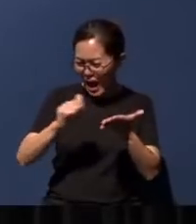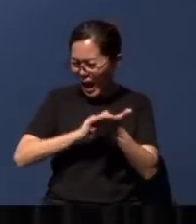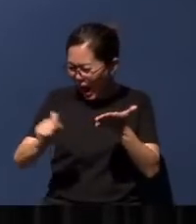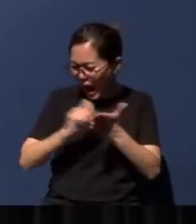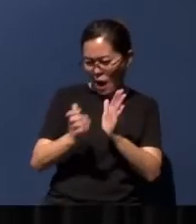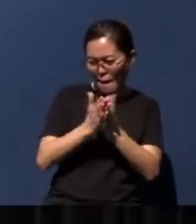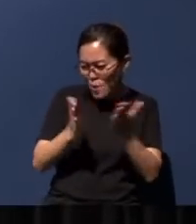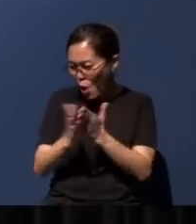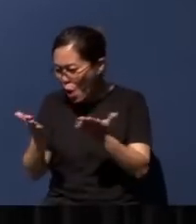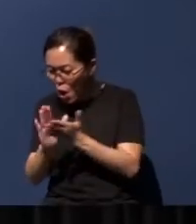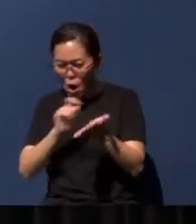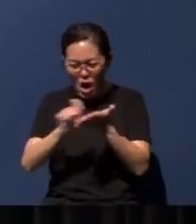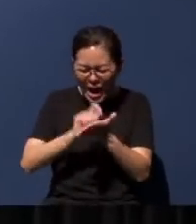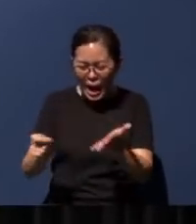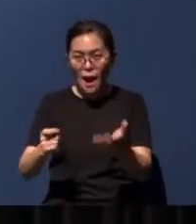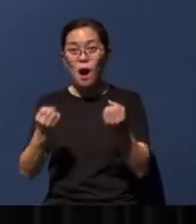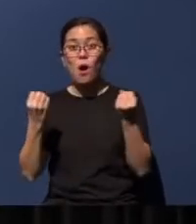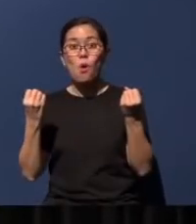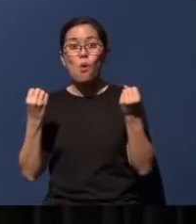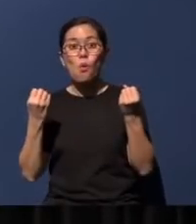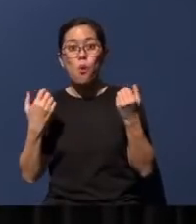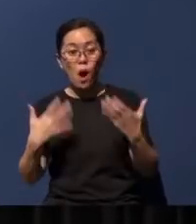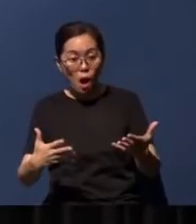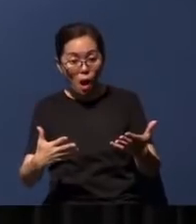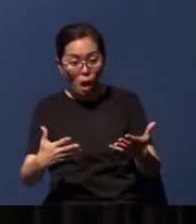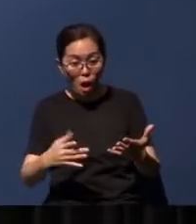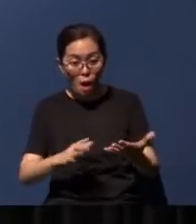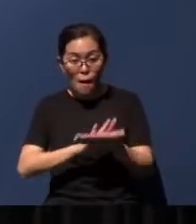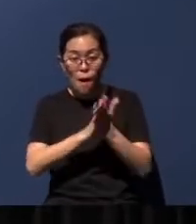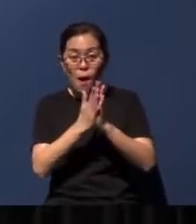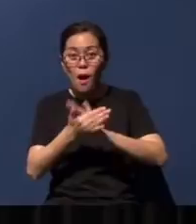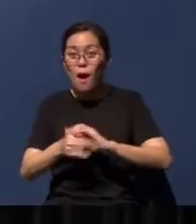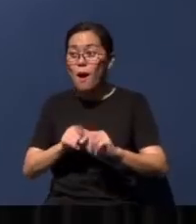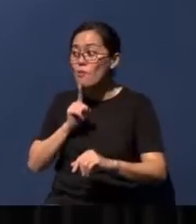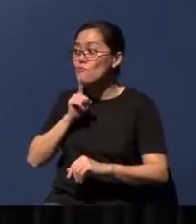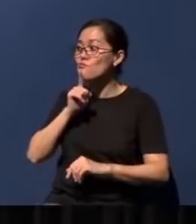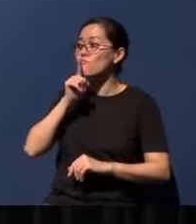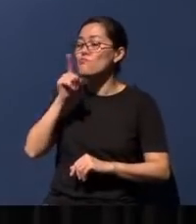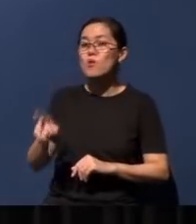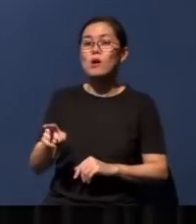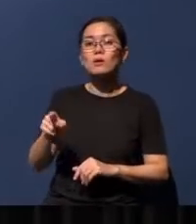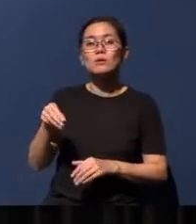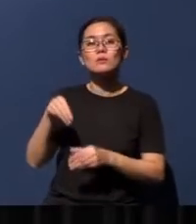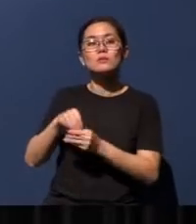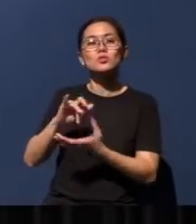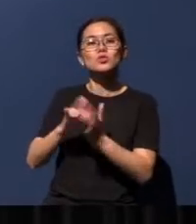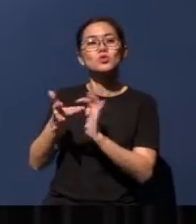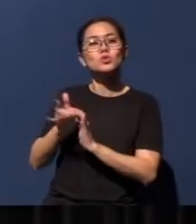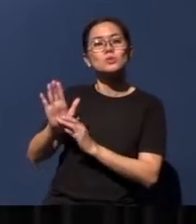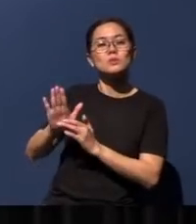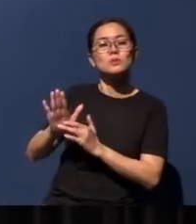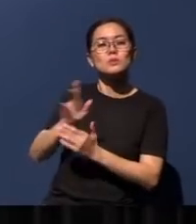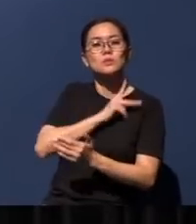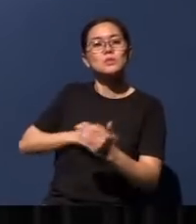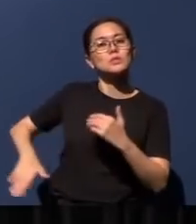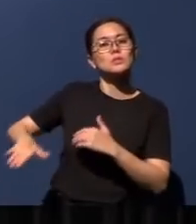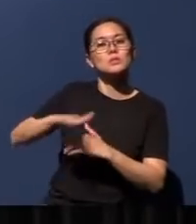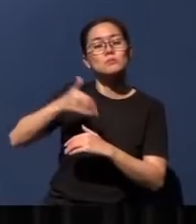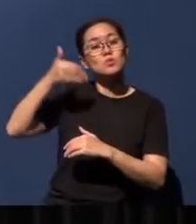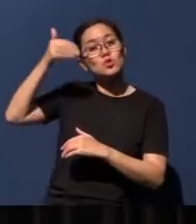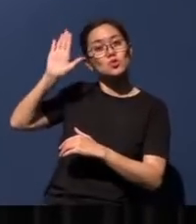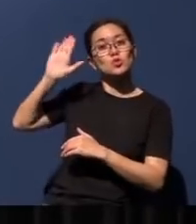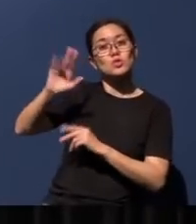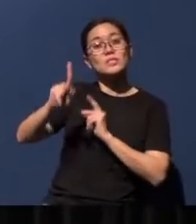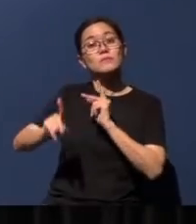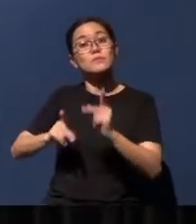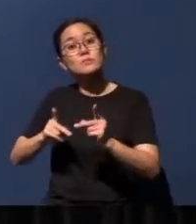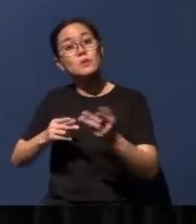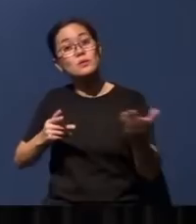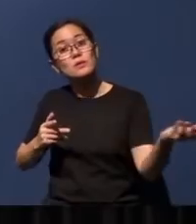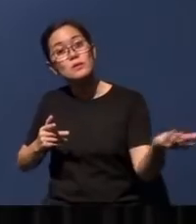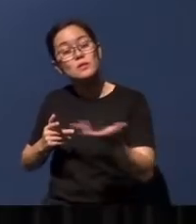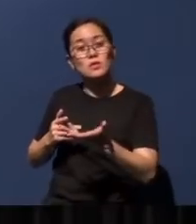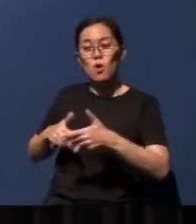will finally be realized in the kingdom of Jesus Christ. And God's people will walk in the name of